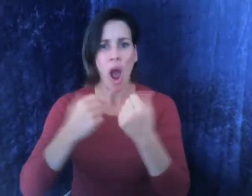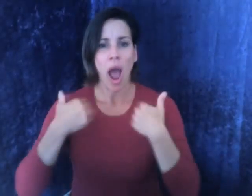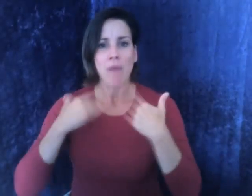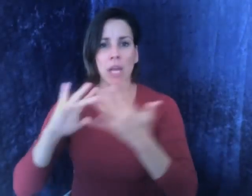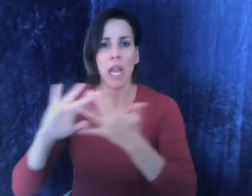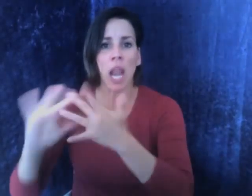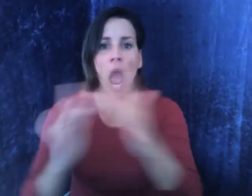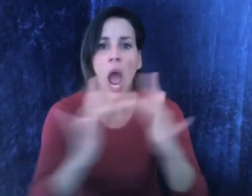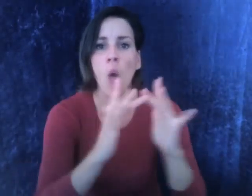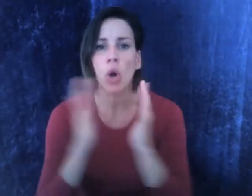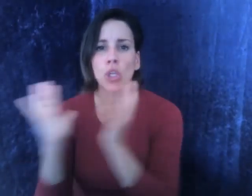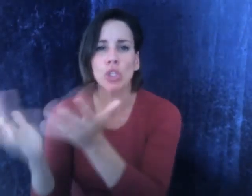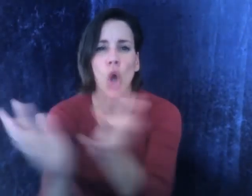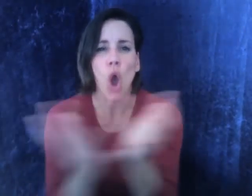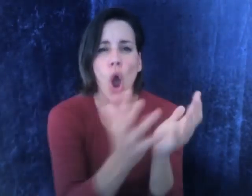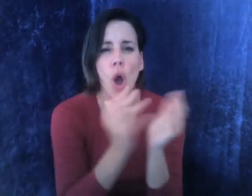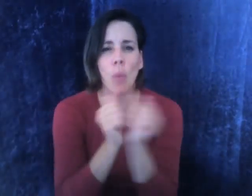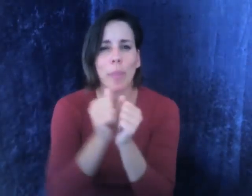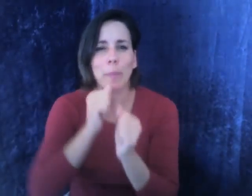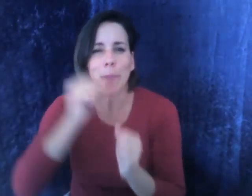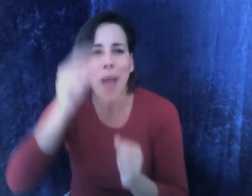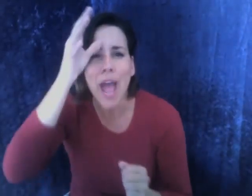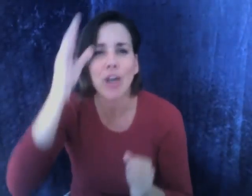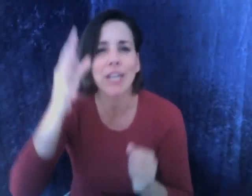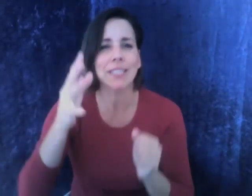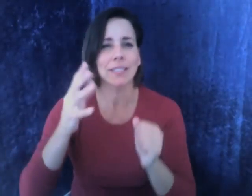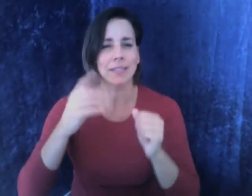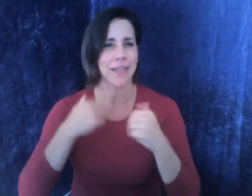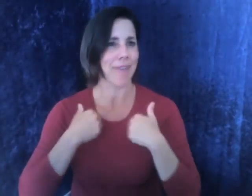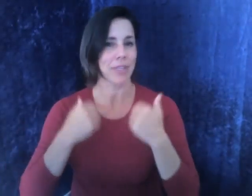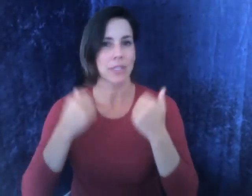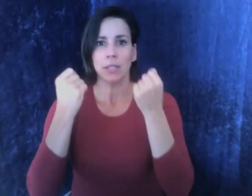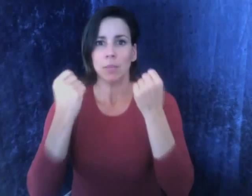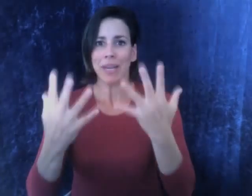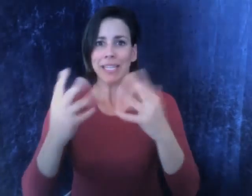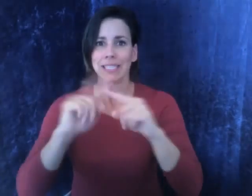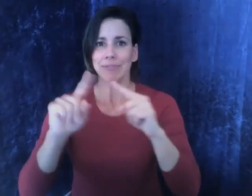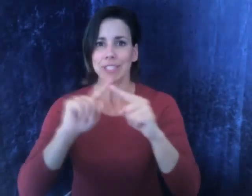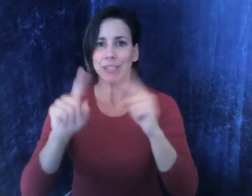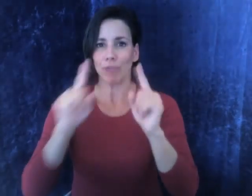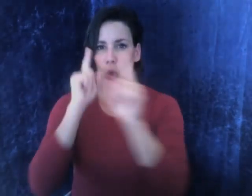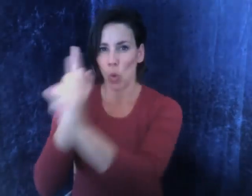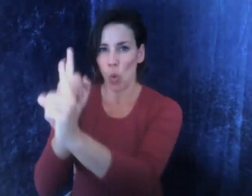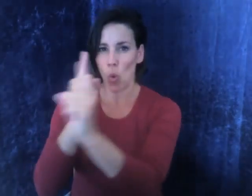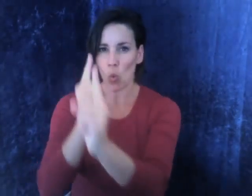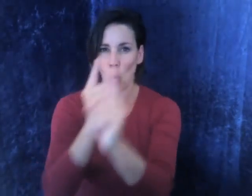interviews, and opportunities to network with other parents.